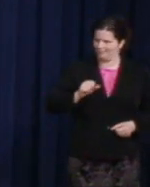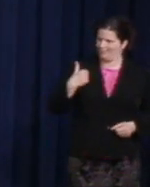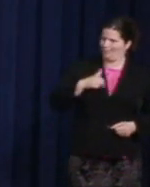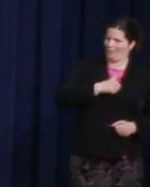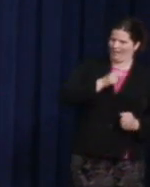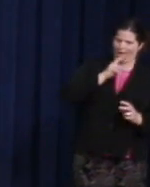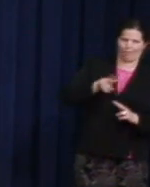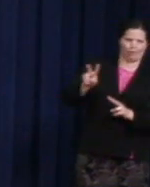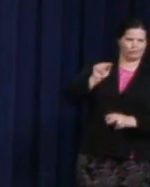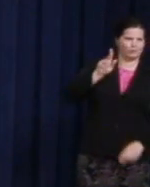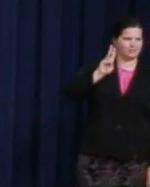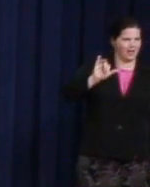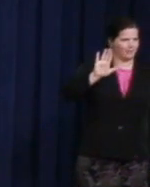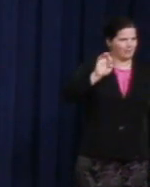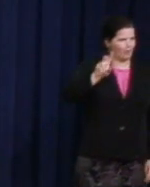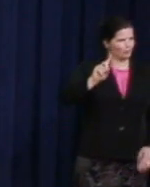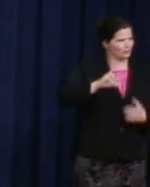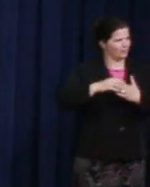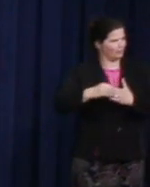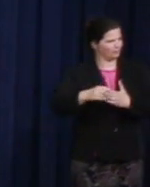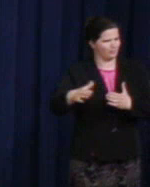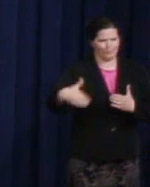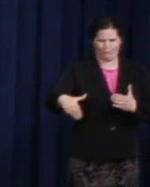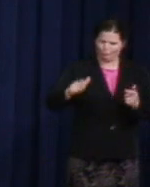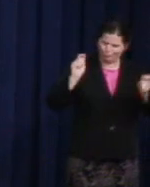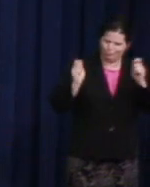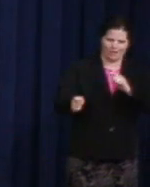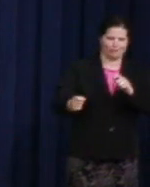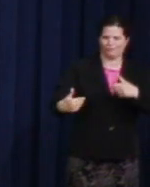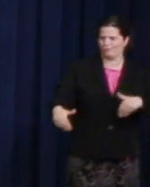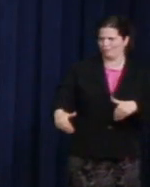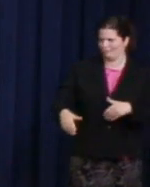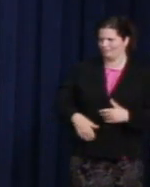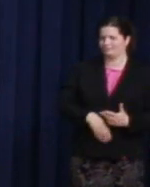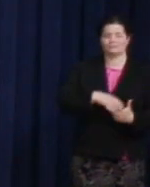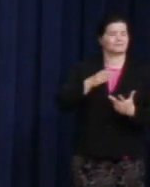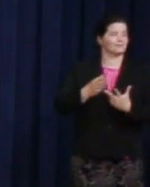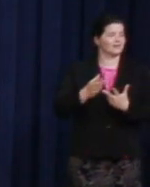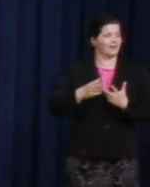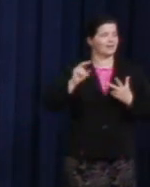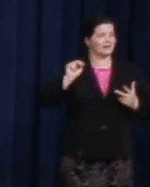And the intrepid leader, Nancy Pelosi, knows something about hope and change.